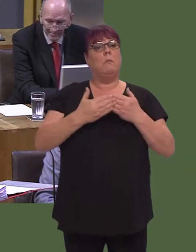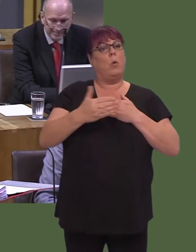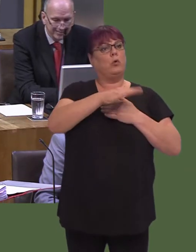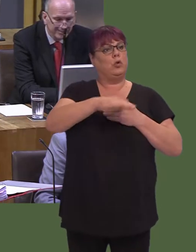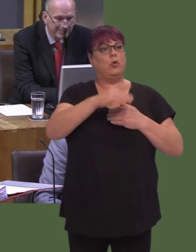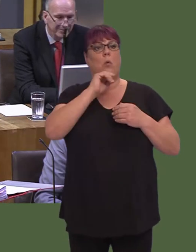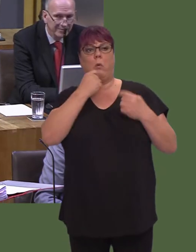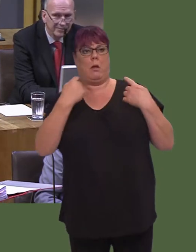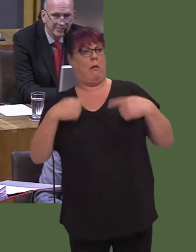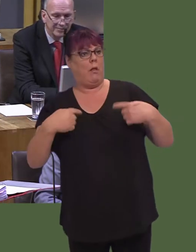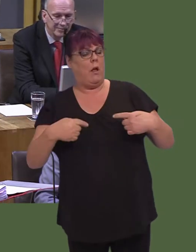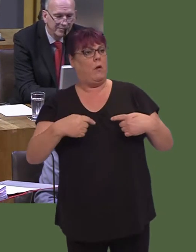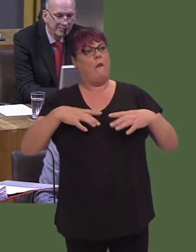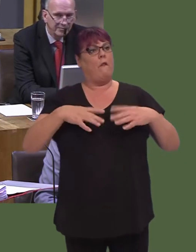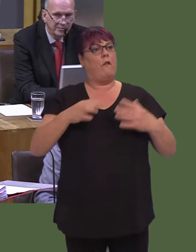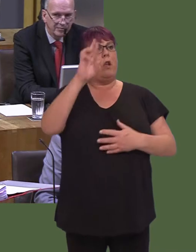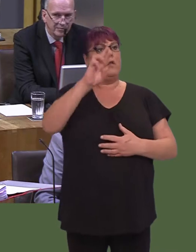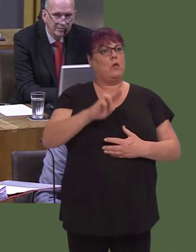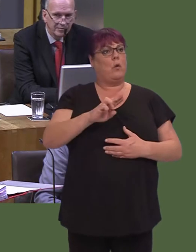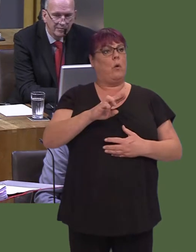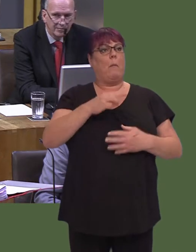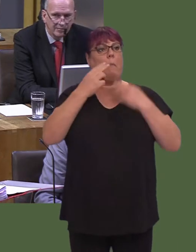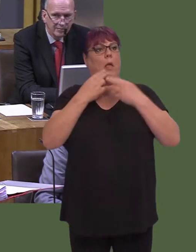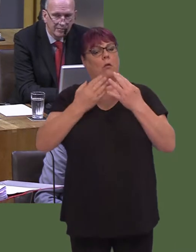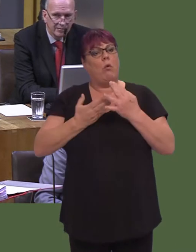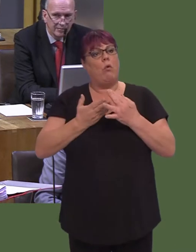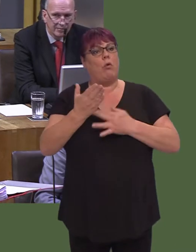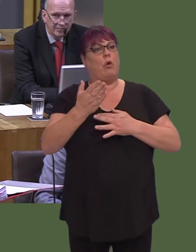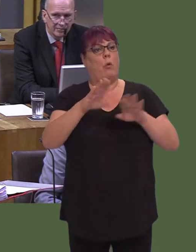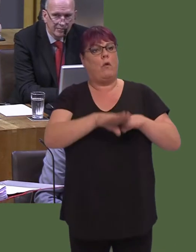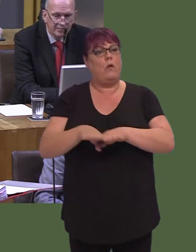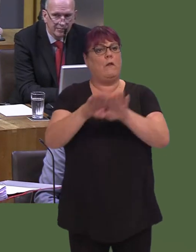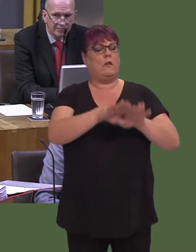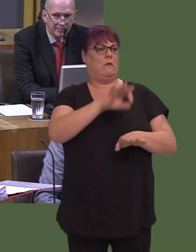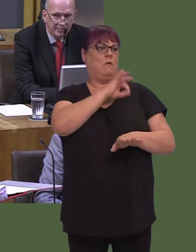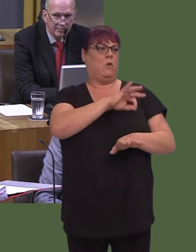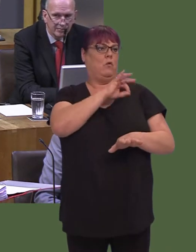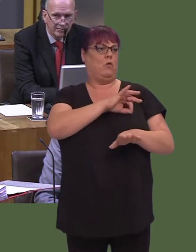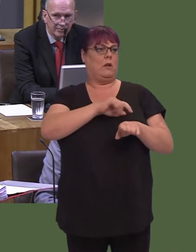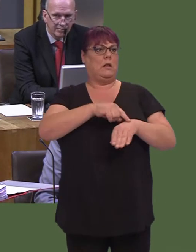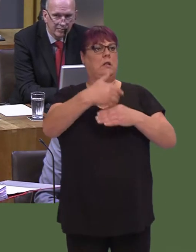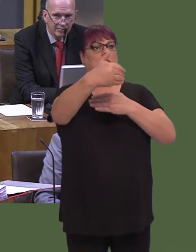meals throughout the universal credit roll-out period because of this policy than otherwise would have been the case under the old legacy system.